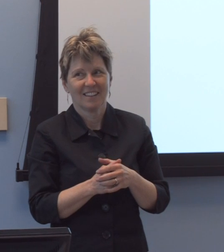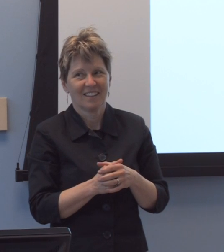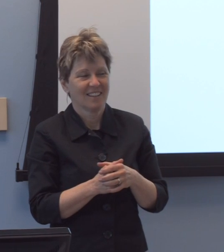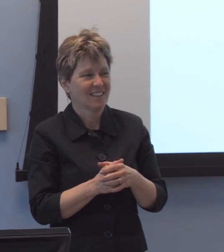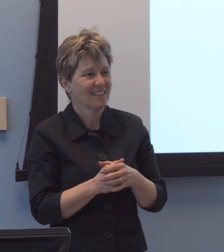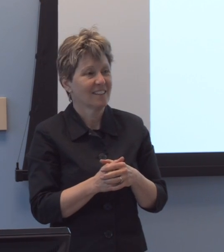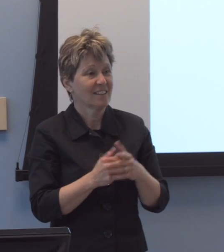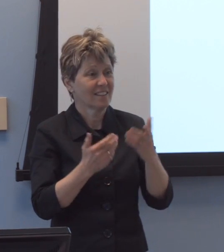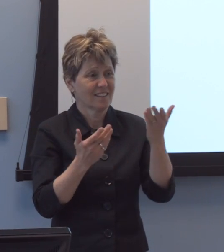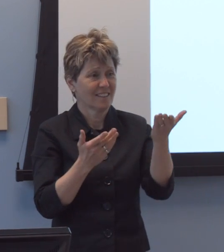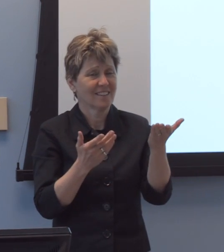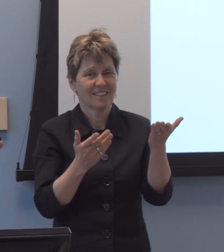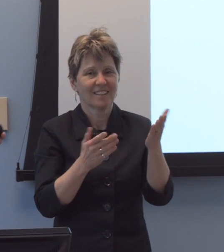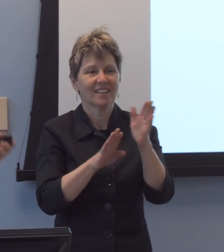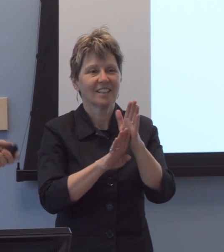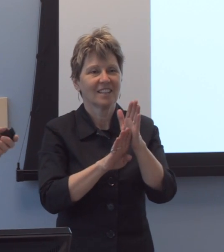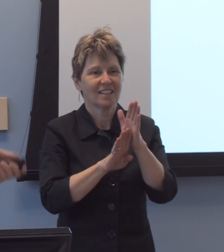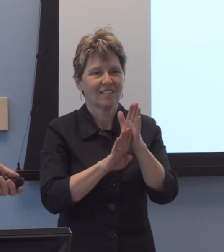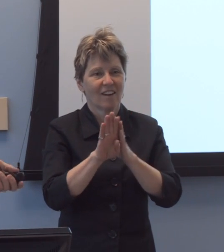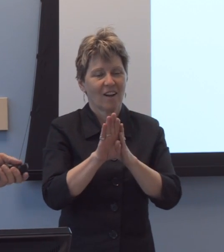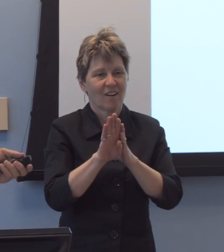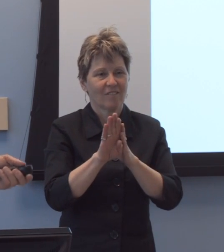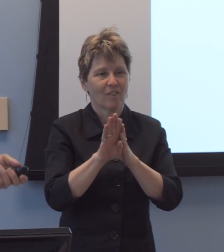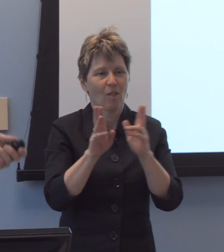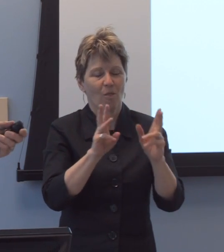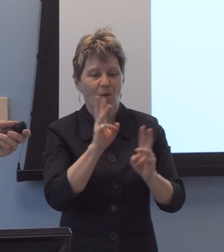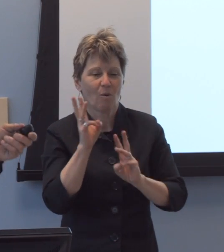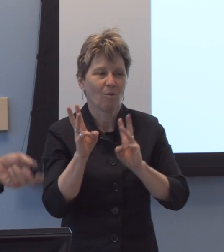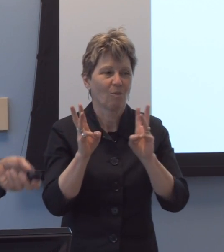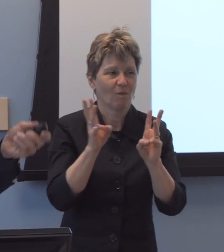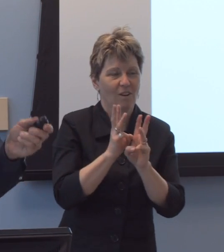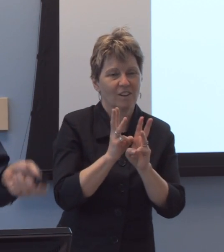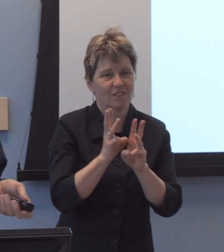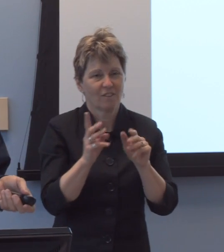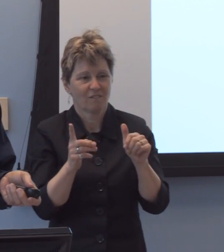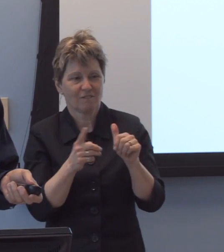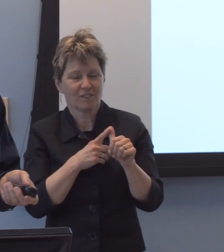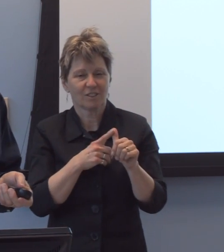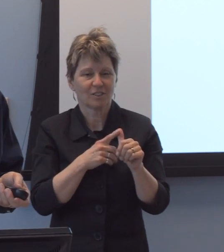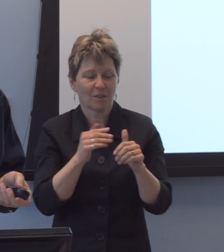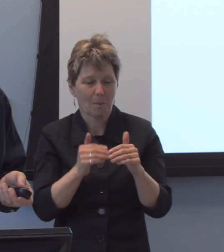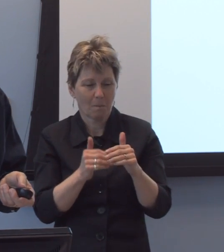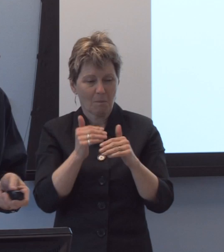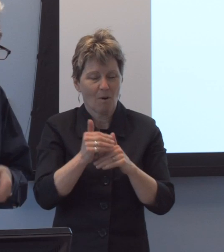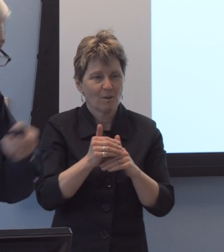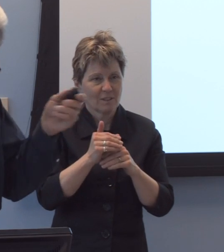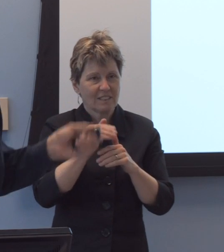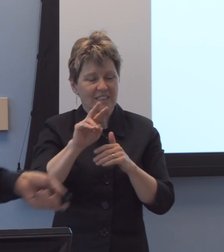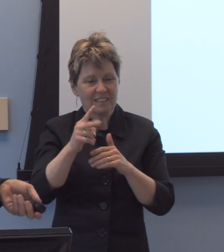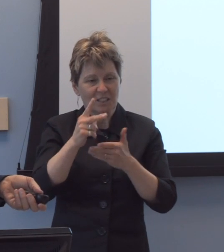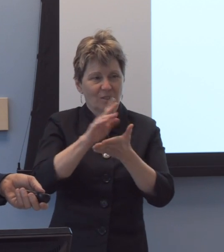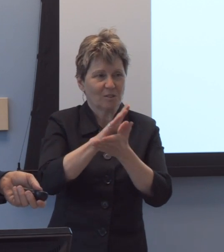developed the first- the world's first post-secondary disability support service program anywhere.